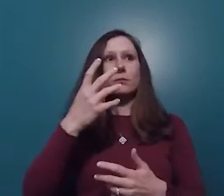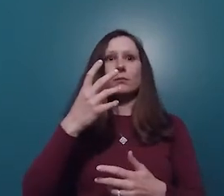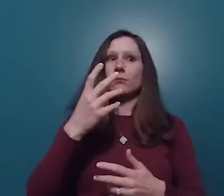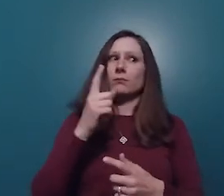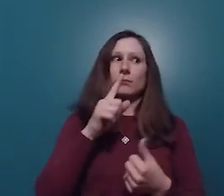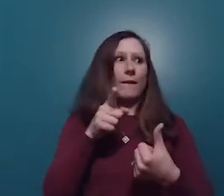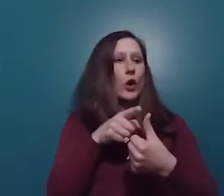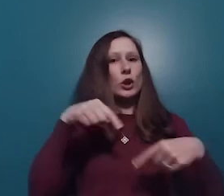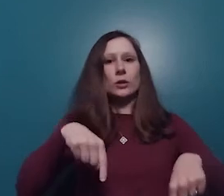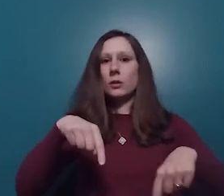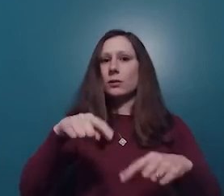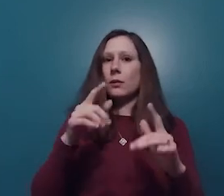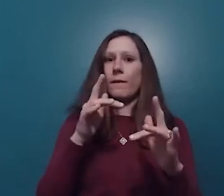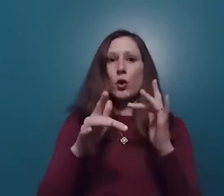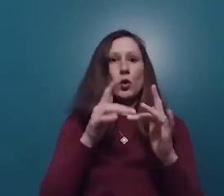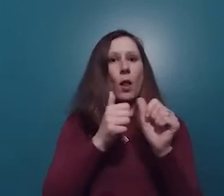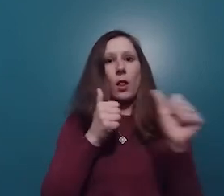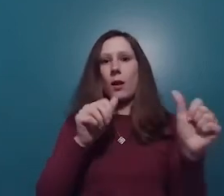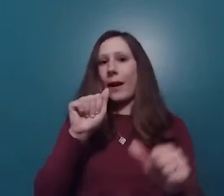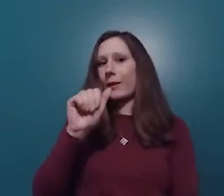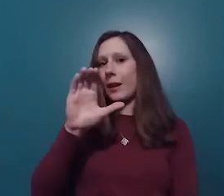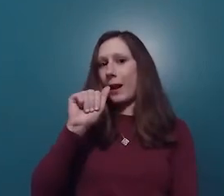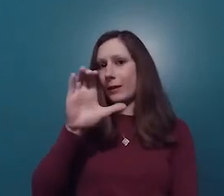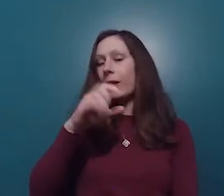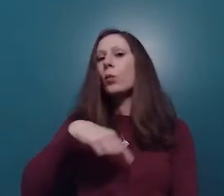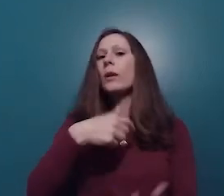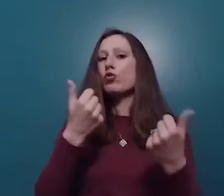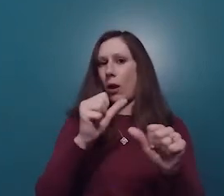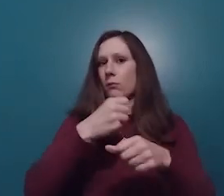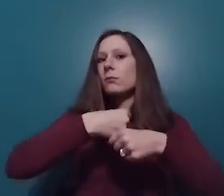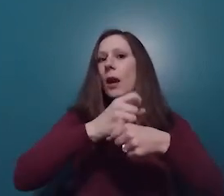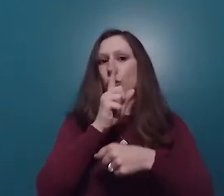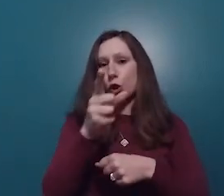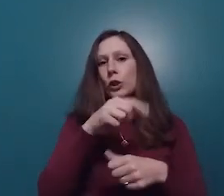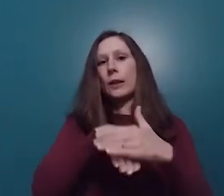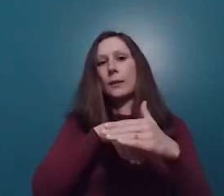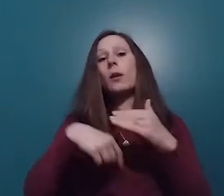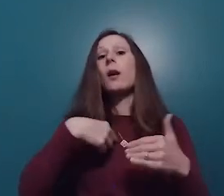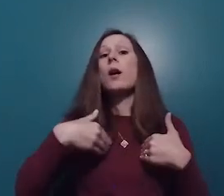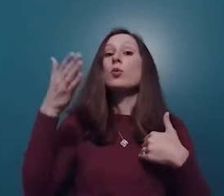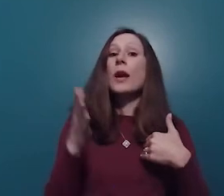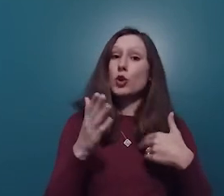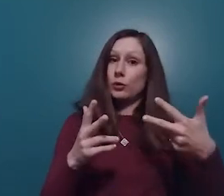you know, this is our first ever virtual ACAC, so we're doing our best to ensure it's accessible. We have presenters